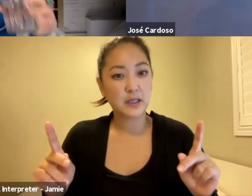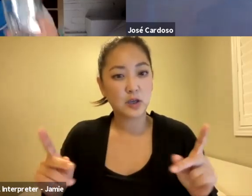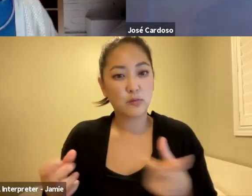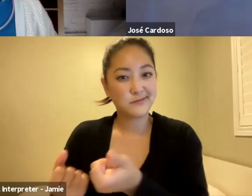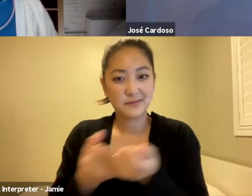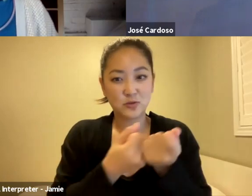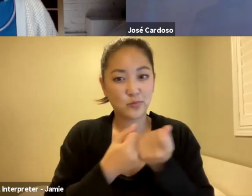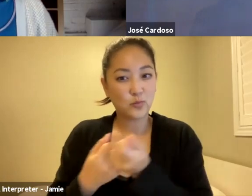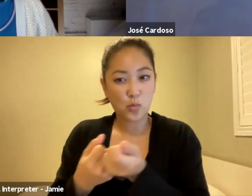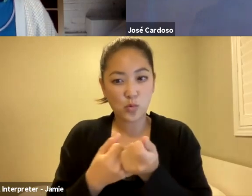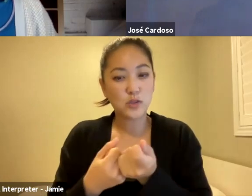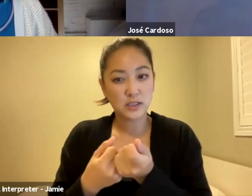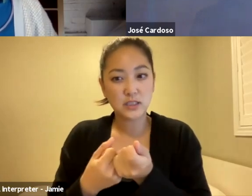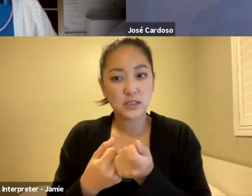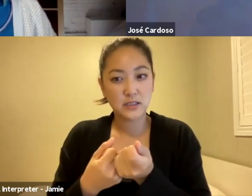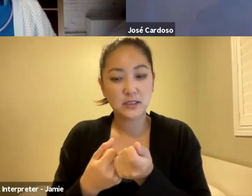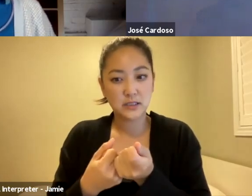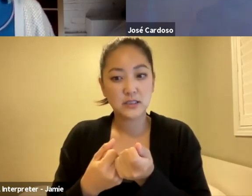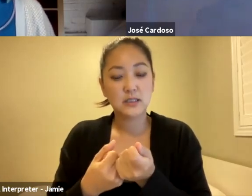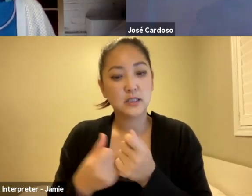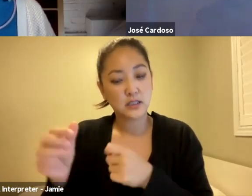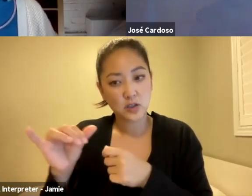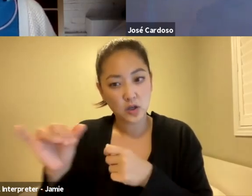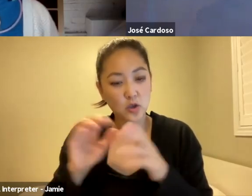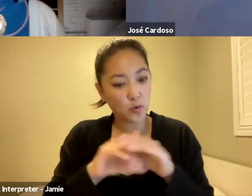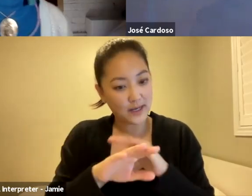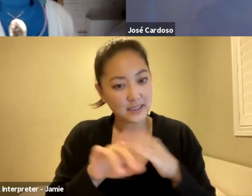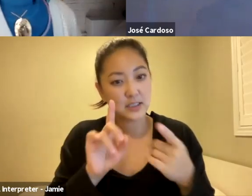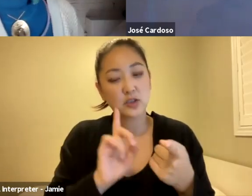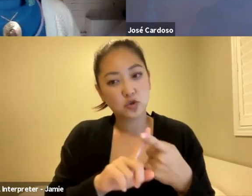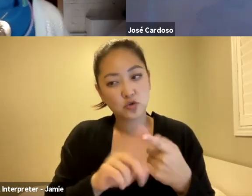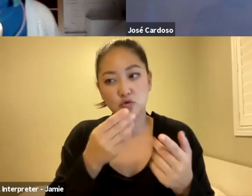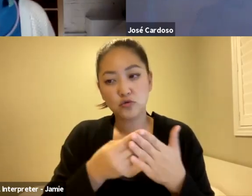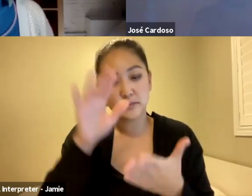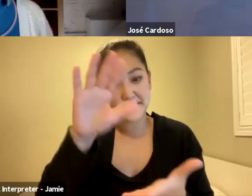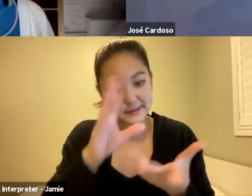It's difficult to access to funding, then it's difficult to distribute.